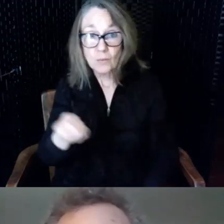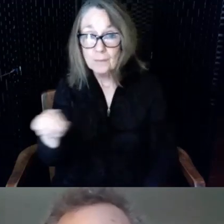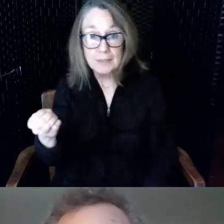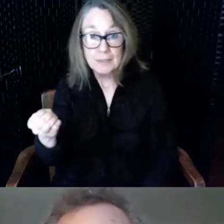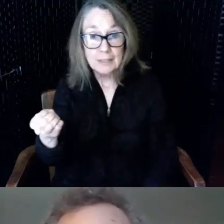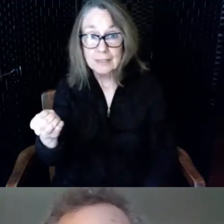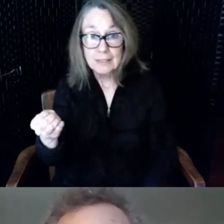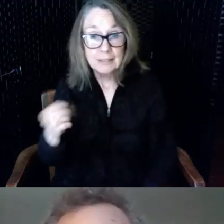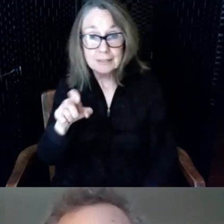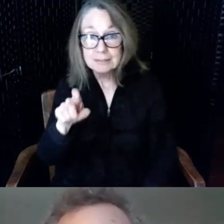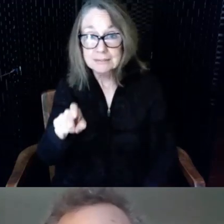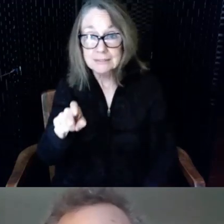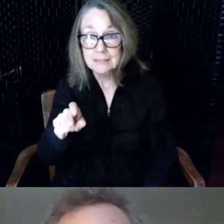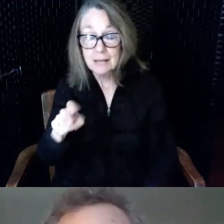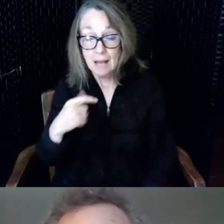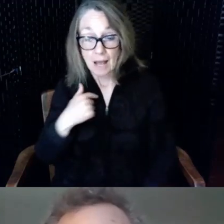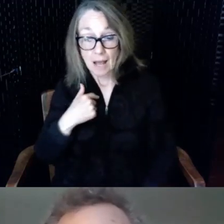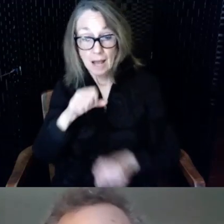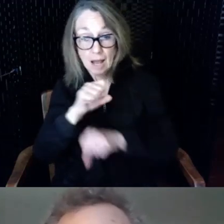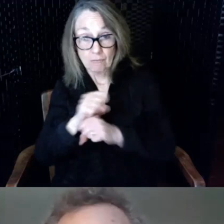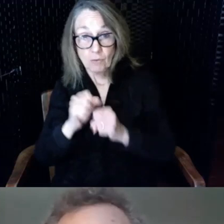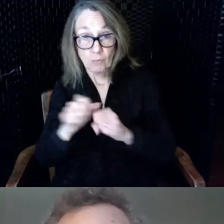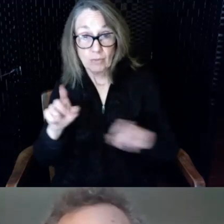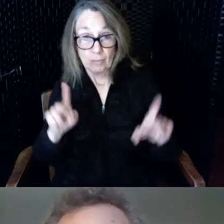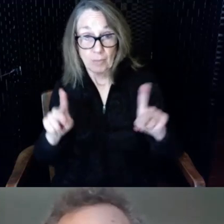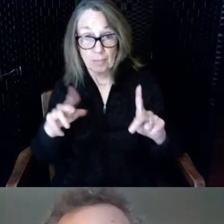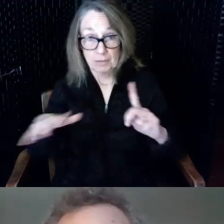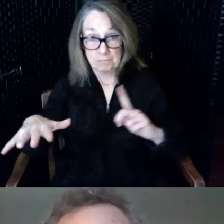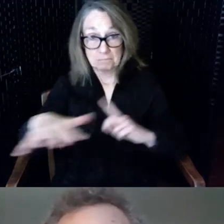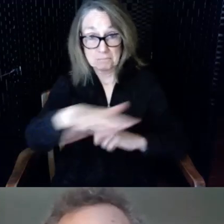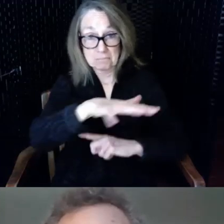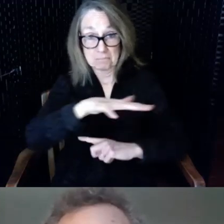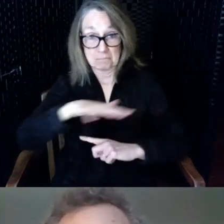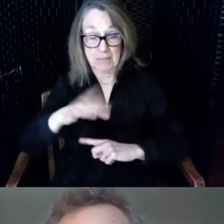have worked with the public now for 18 years and this is a point I really